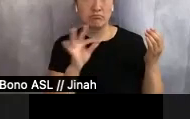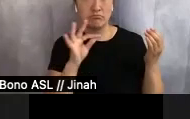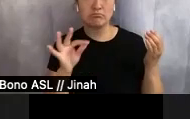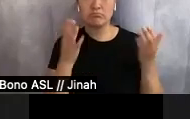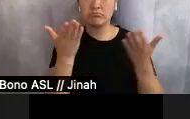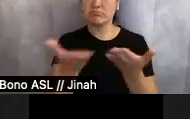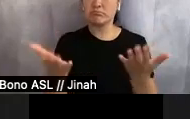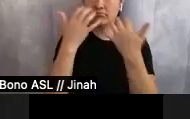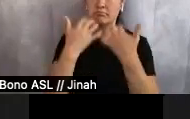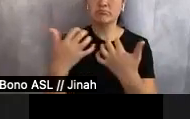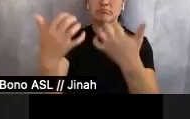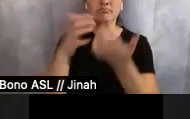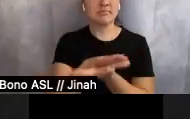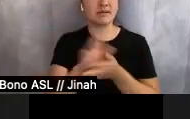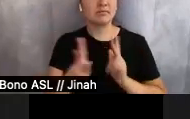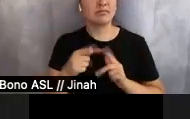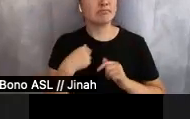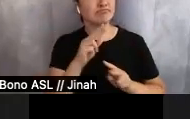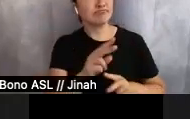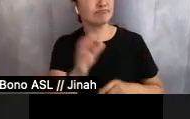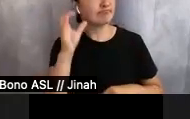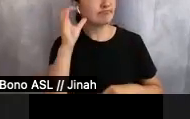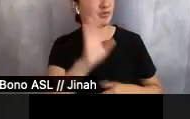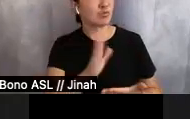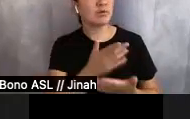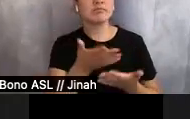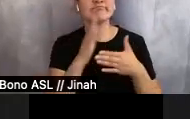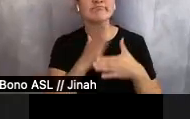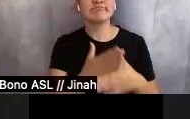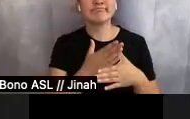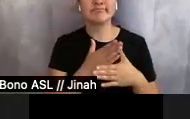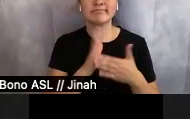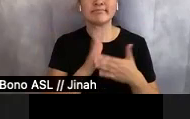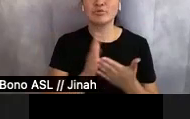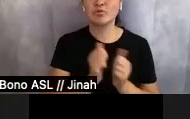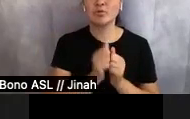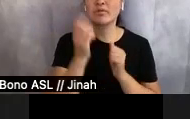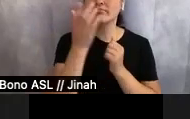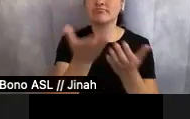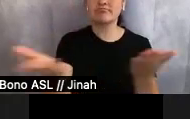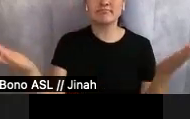all eager to hear you. You're just sharing your music with the others that's all. Sharing."